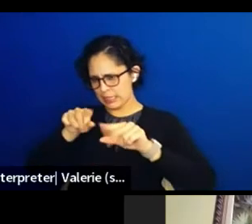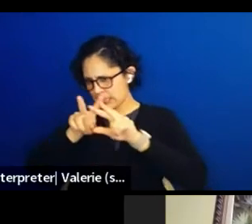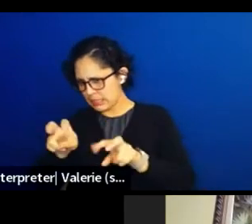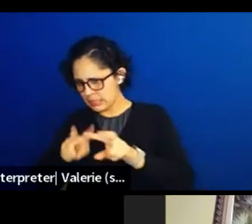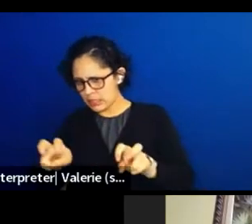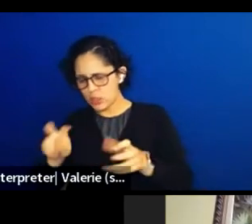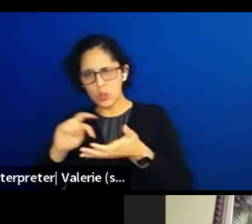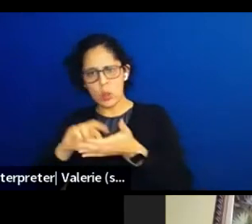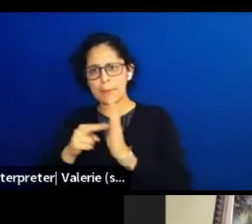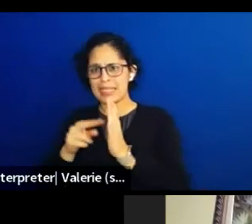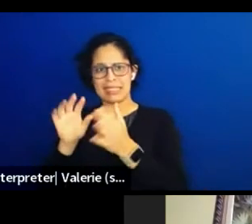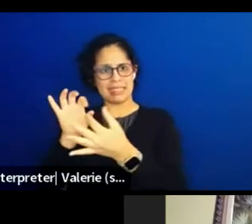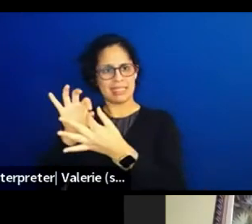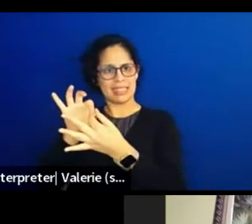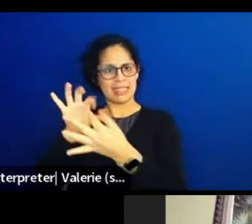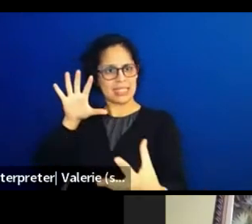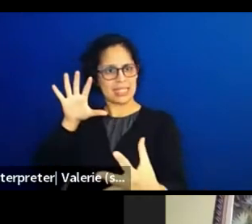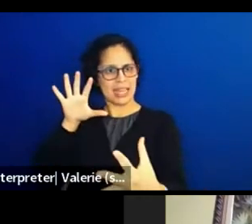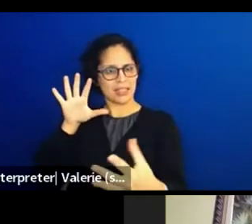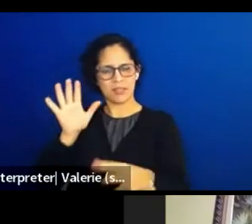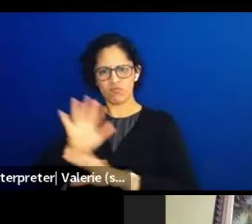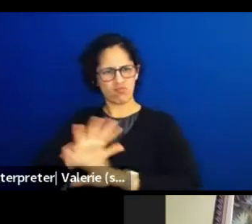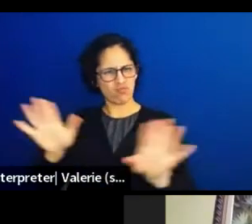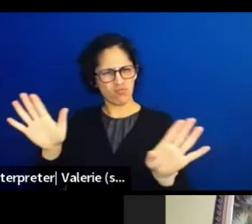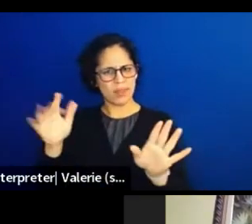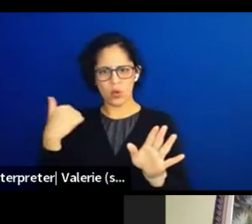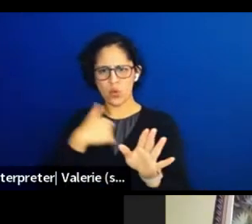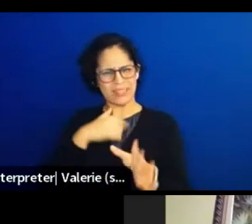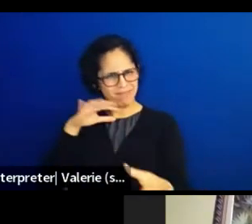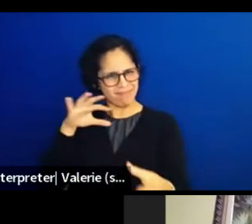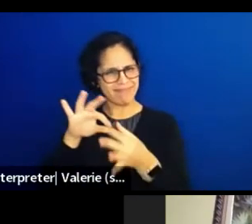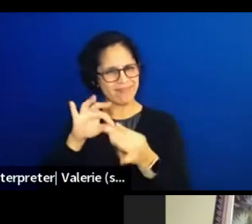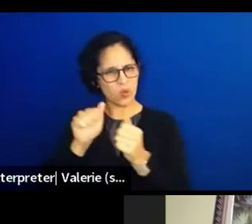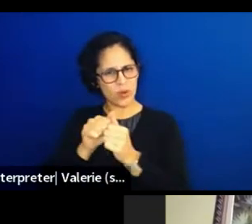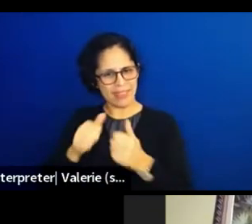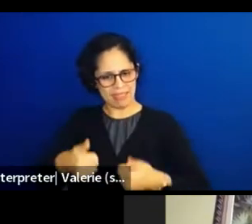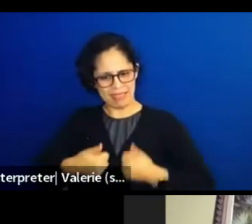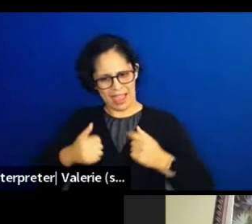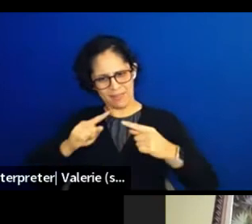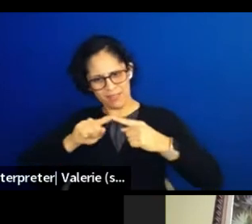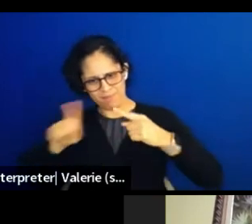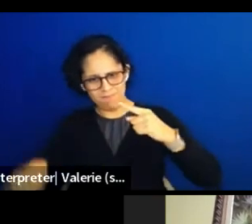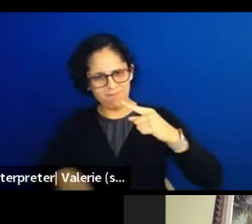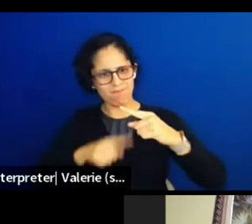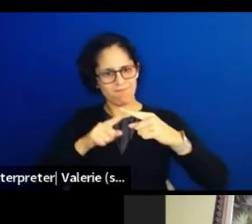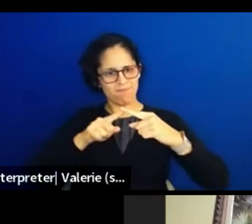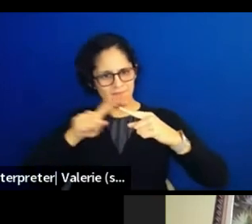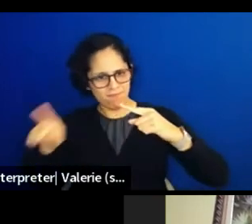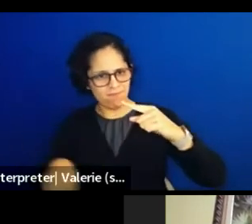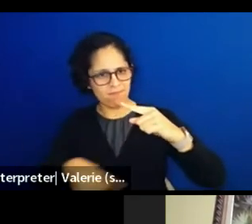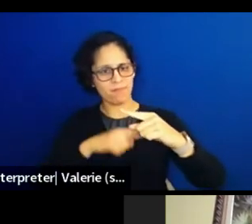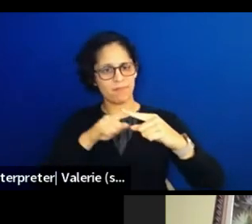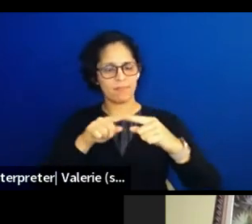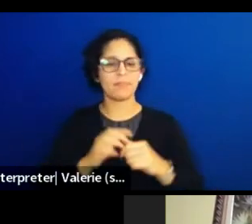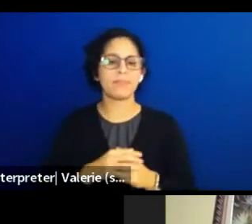We think of it as how can we support the circle of life? So political sovereignty for the Indigenous People